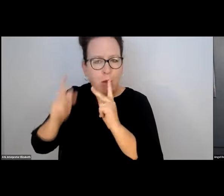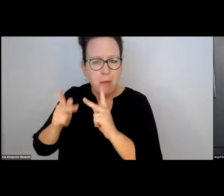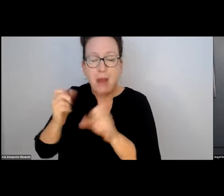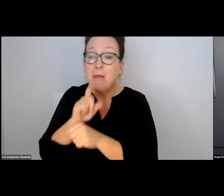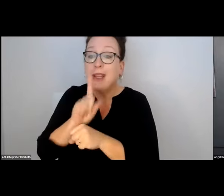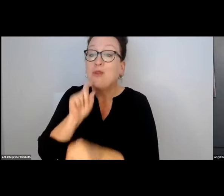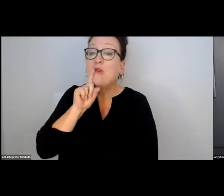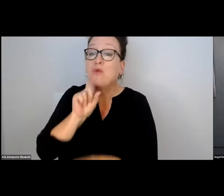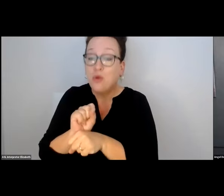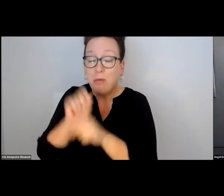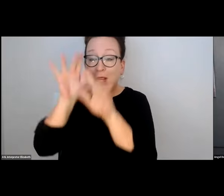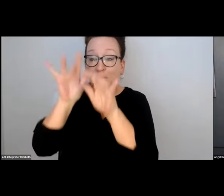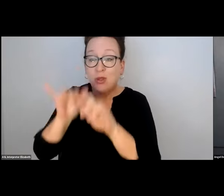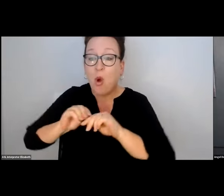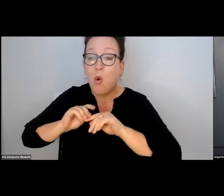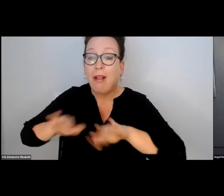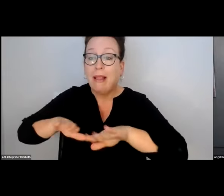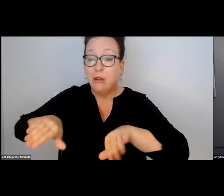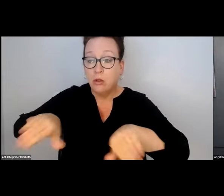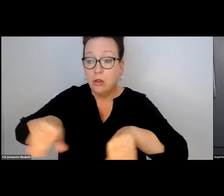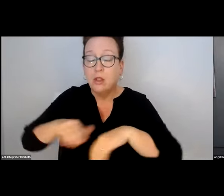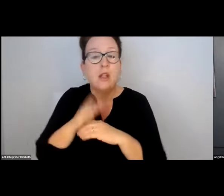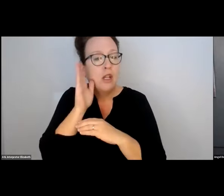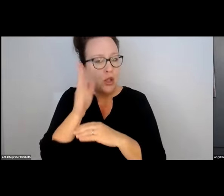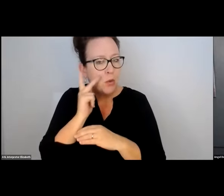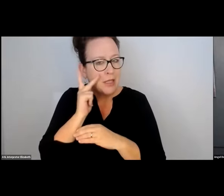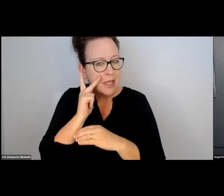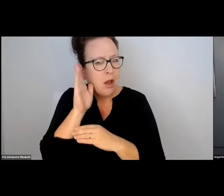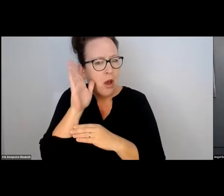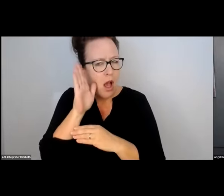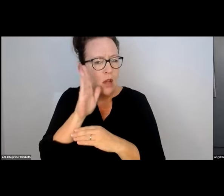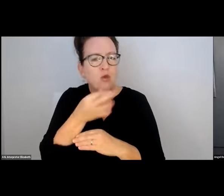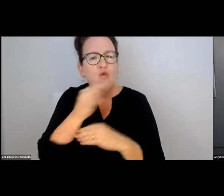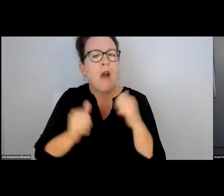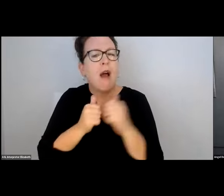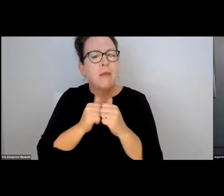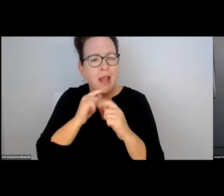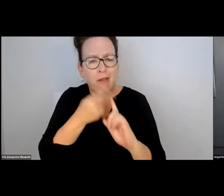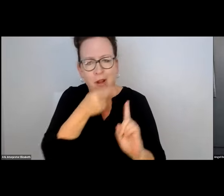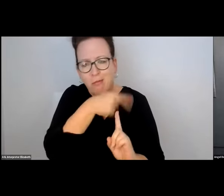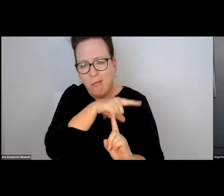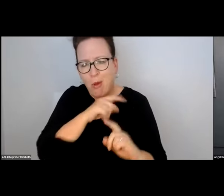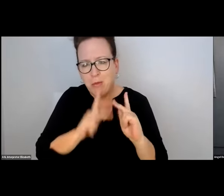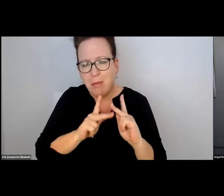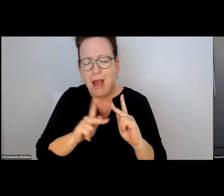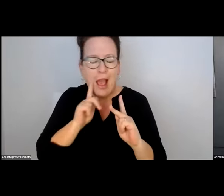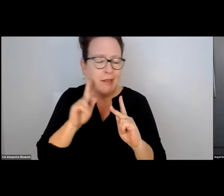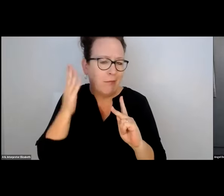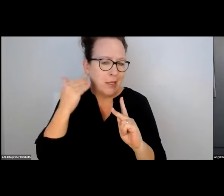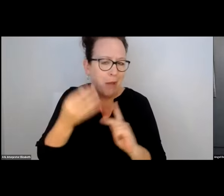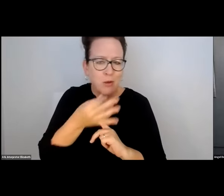ARE OUT THERE ON THE FRONTLINES, DIRECTING FOLKS AND MAKING SURE THE SNOW IS CLEARED. YOU'LL BE SEEING REGULAR